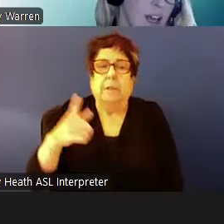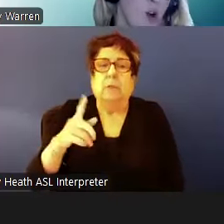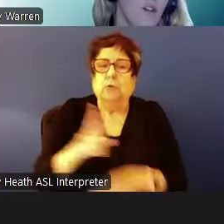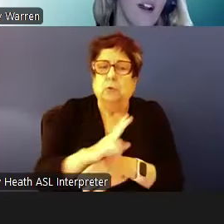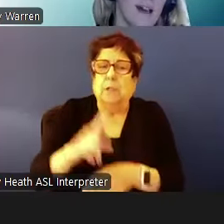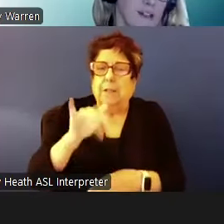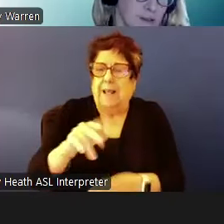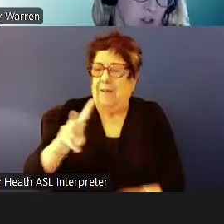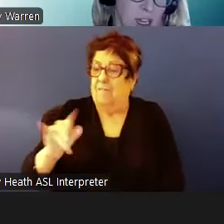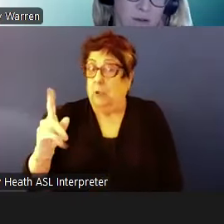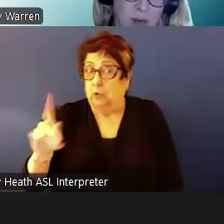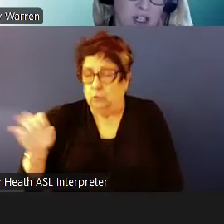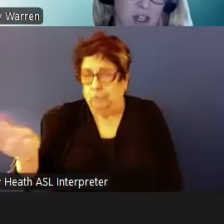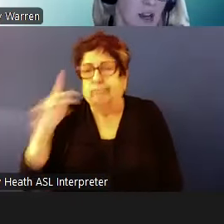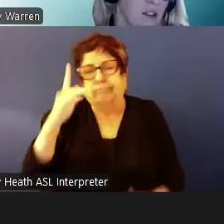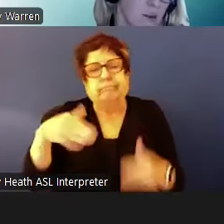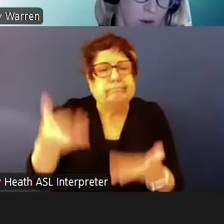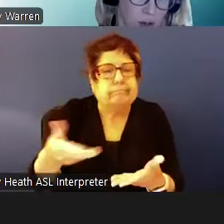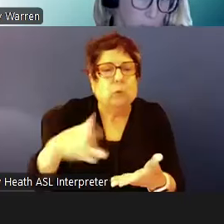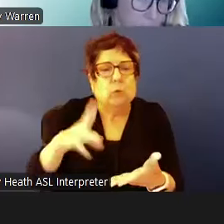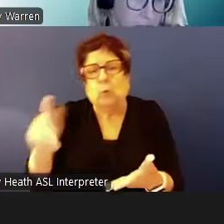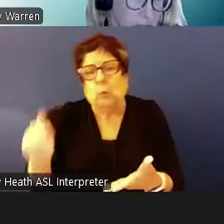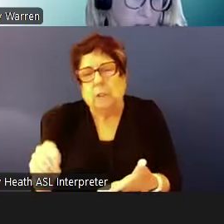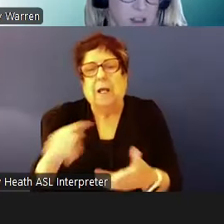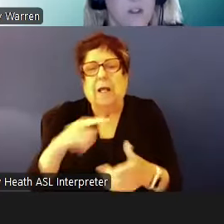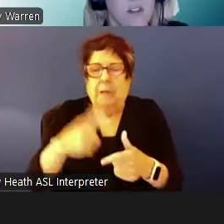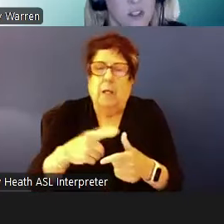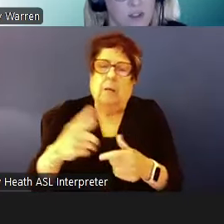they go over a lot of different information about how the program works. Those things